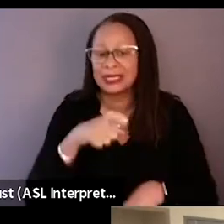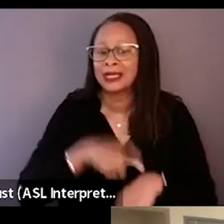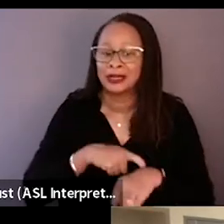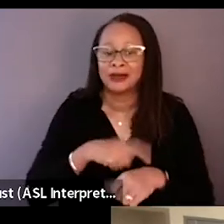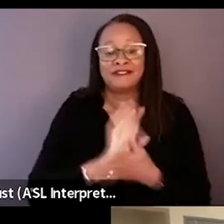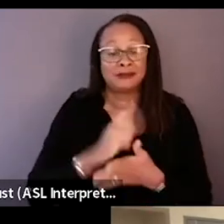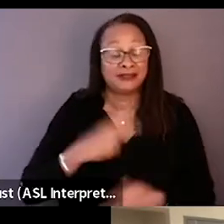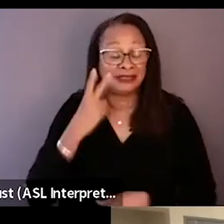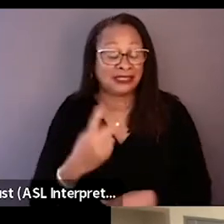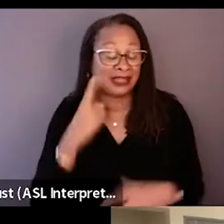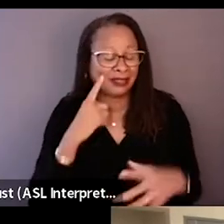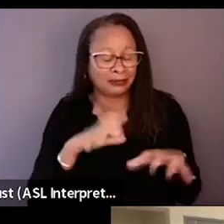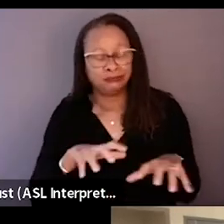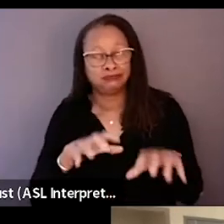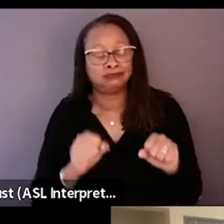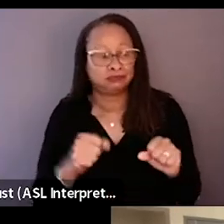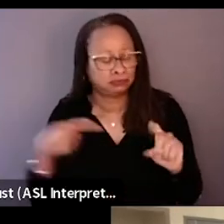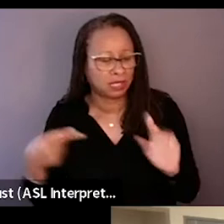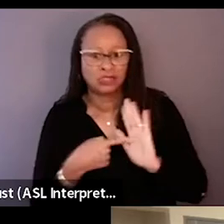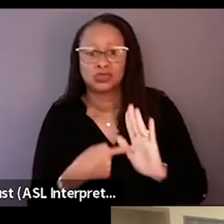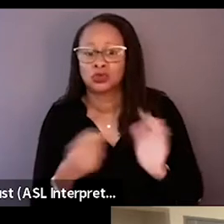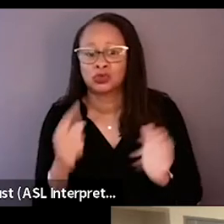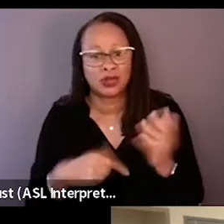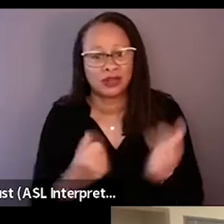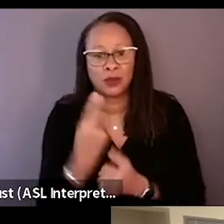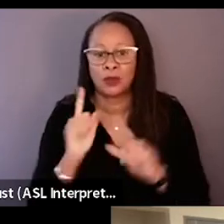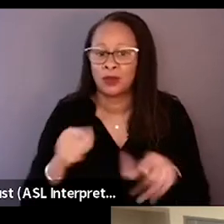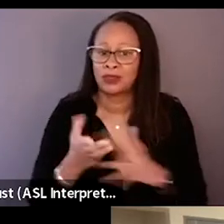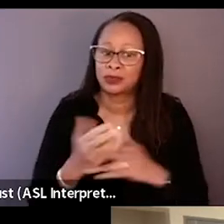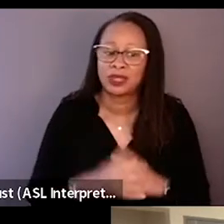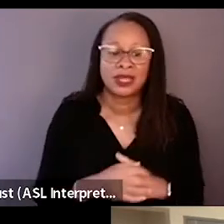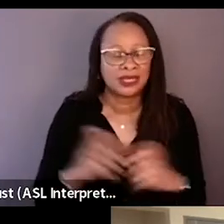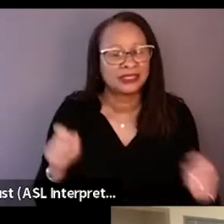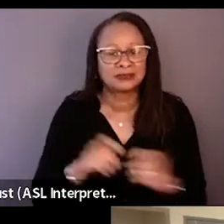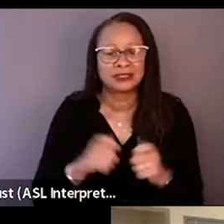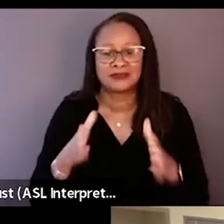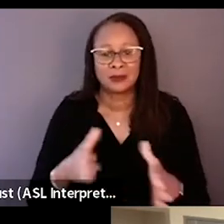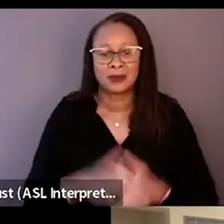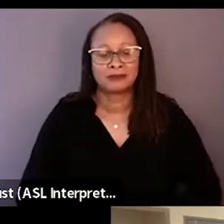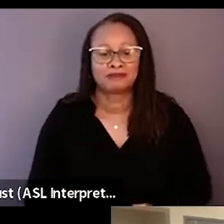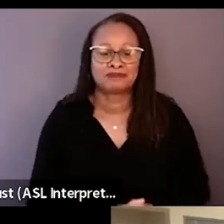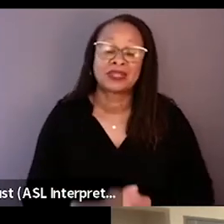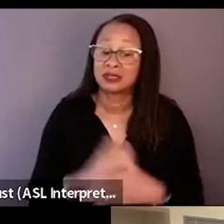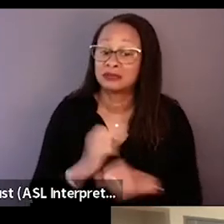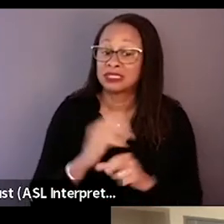and it just really captures what everybody went through in just such a specific way, which makes it so universal.